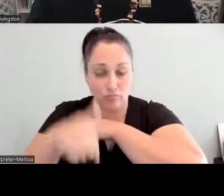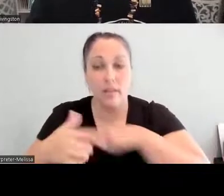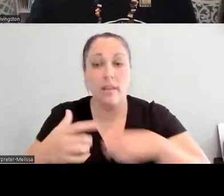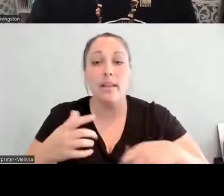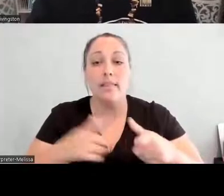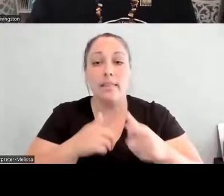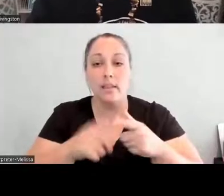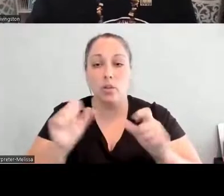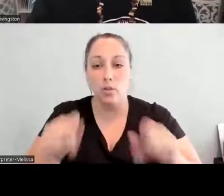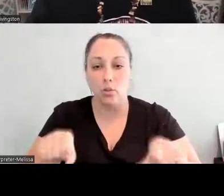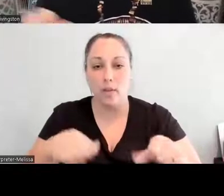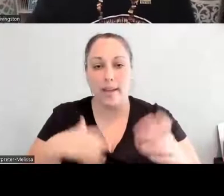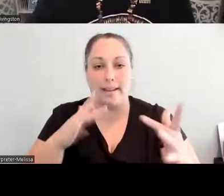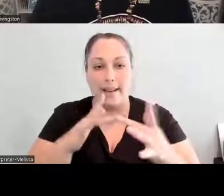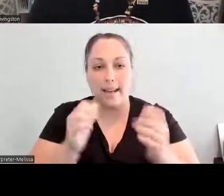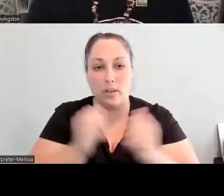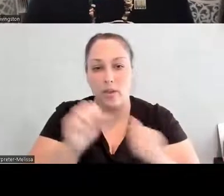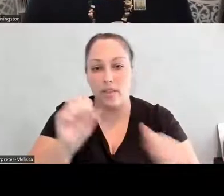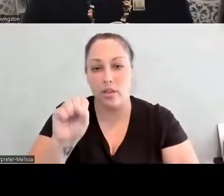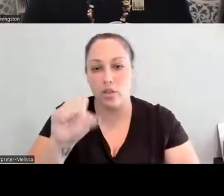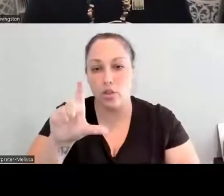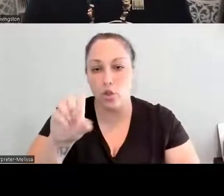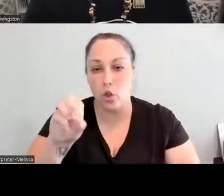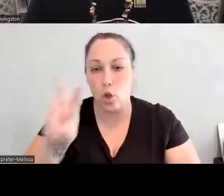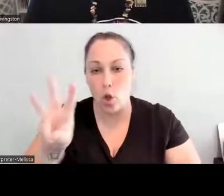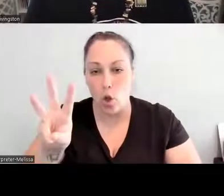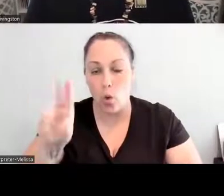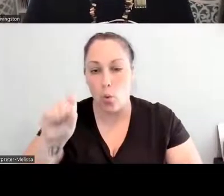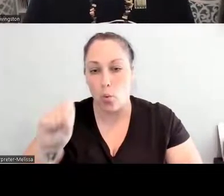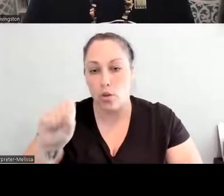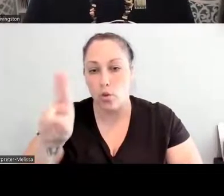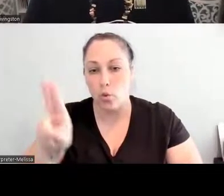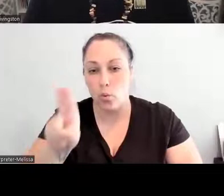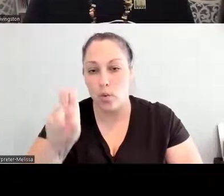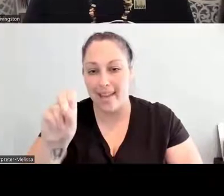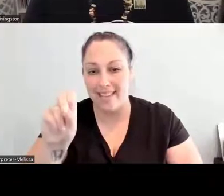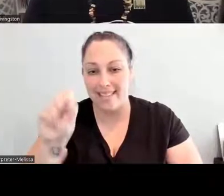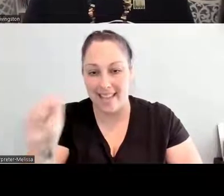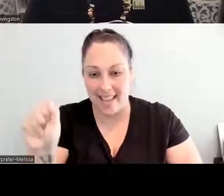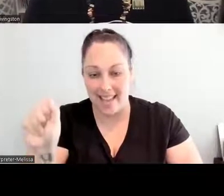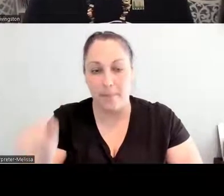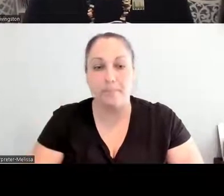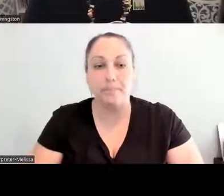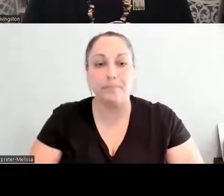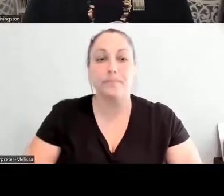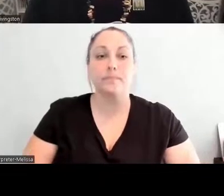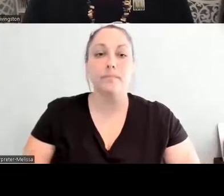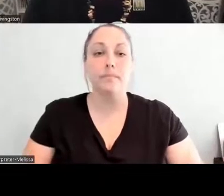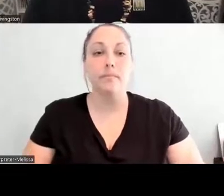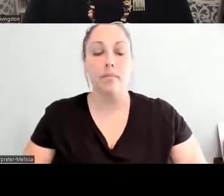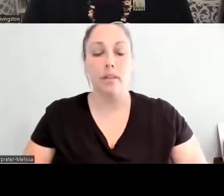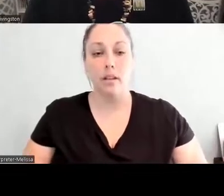And as we think about the work, Indigenous Terra Madre Network